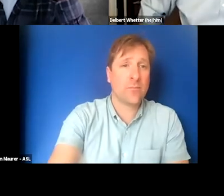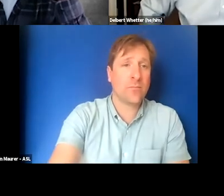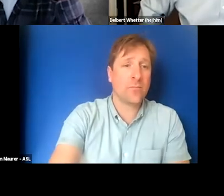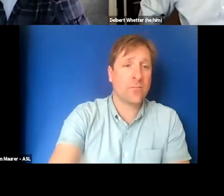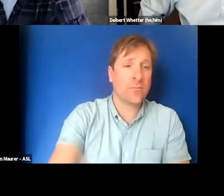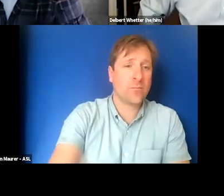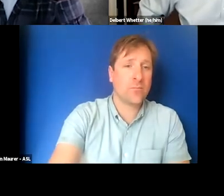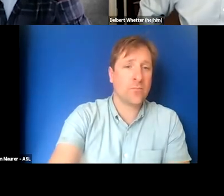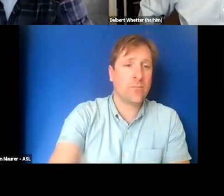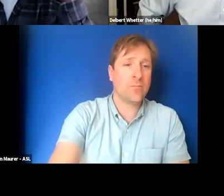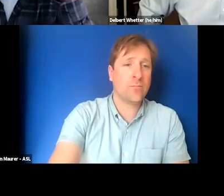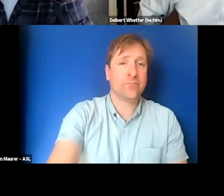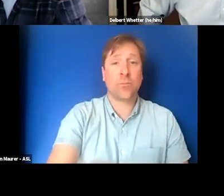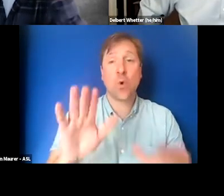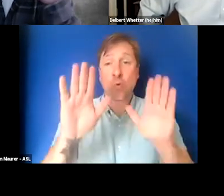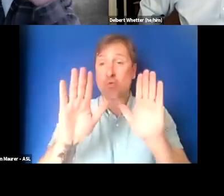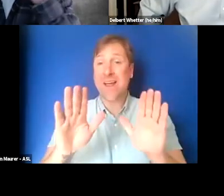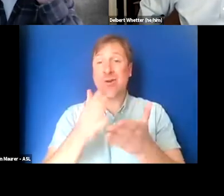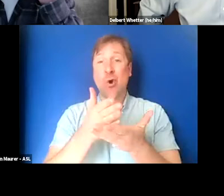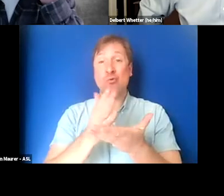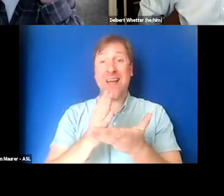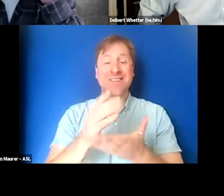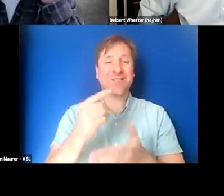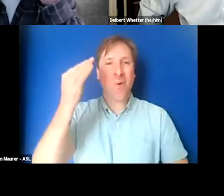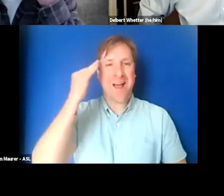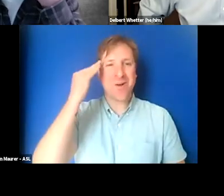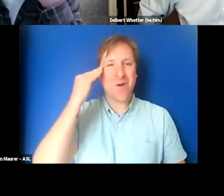Great. All right. Well, I know that we are, oh-